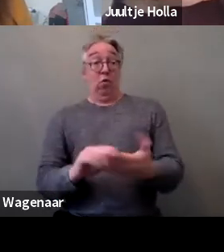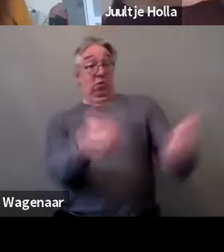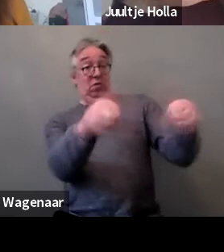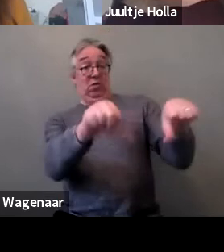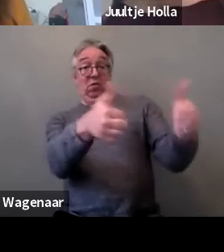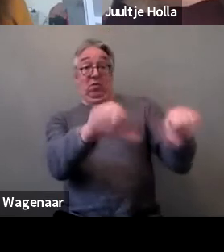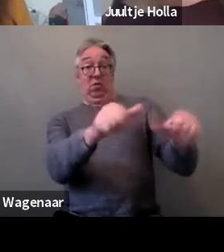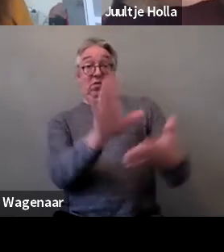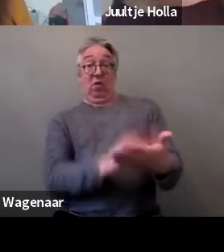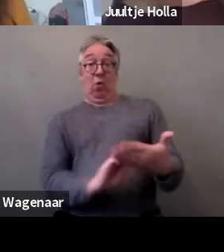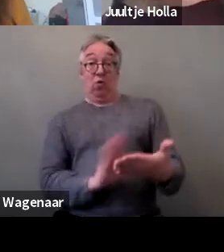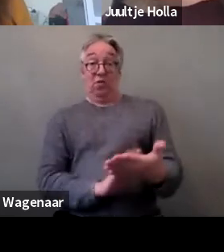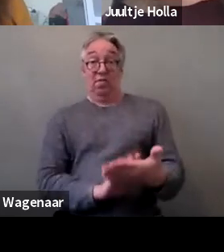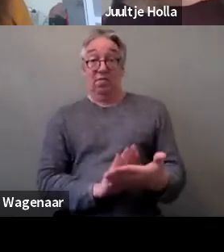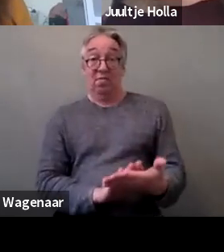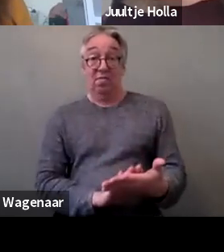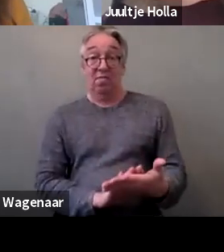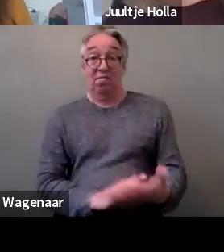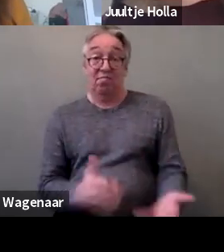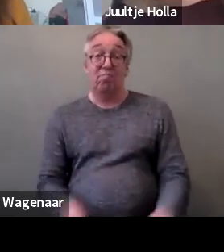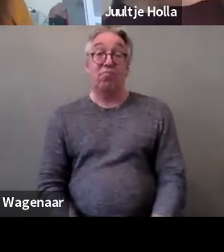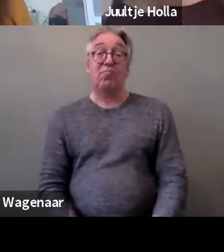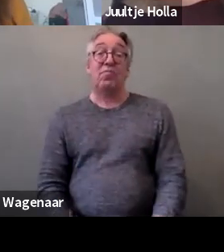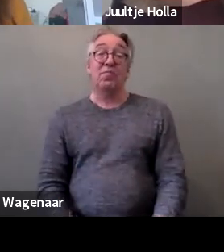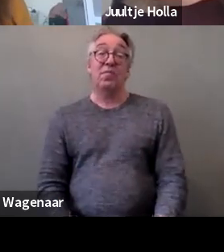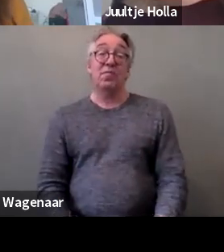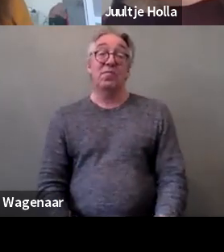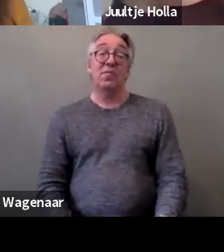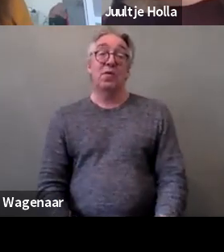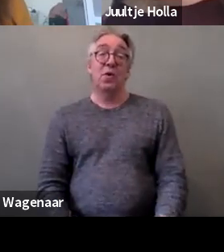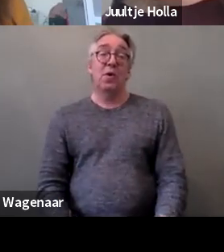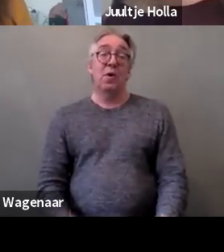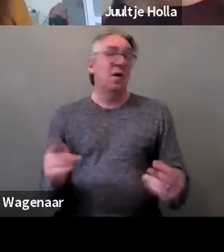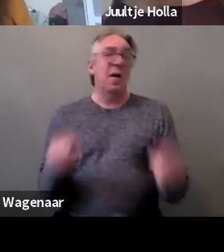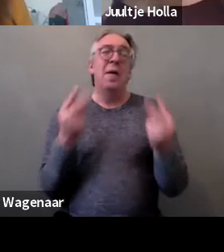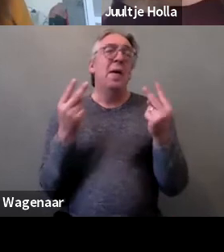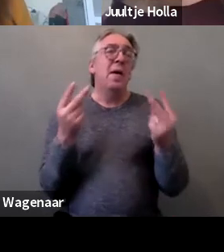it's very important that, especially NGOs in this wind